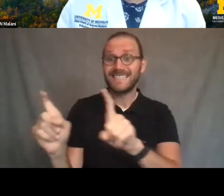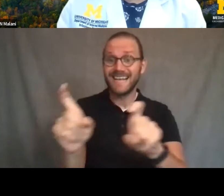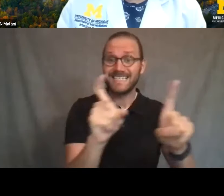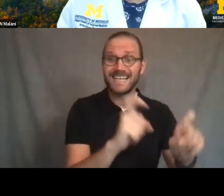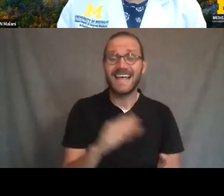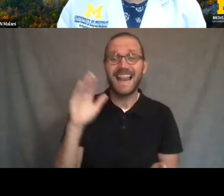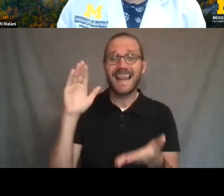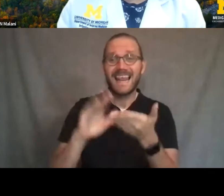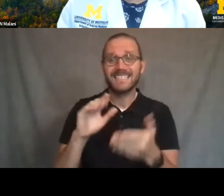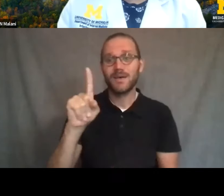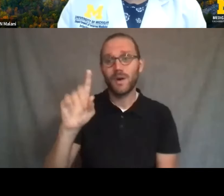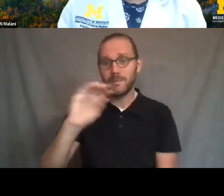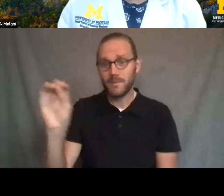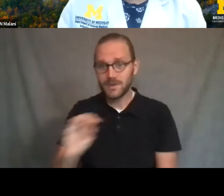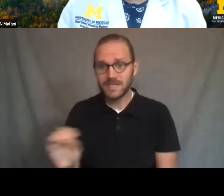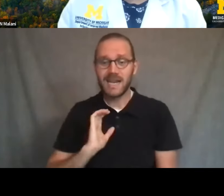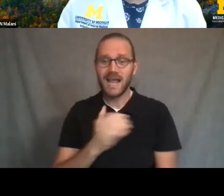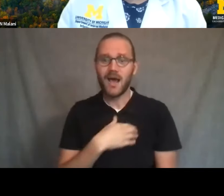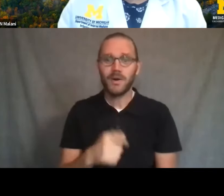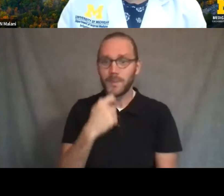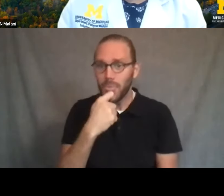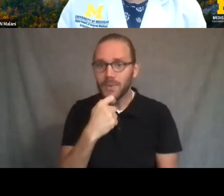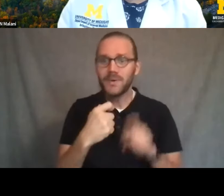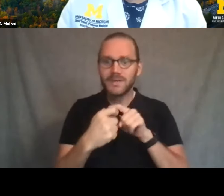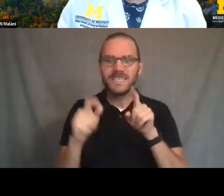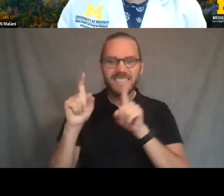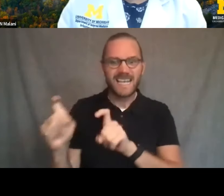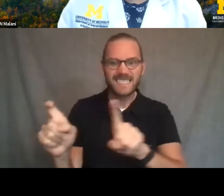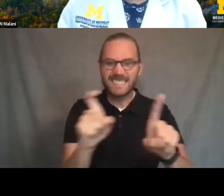of our random saliva testing for COVID-19 are positive.